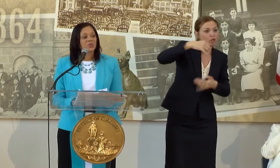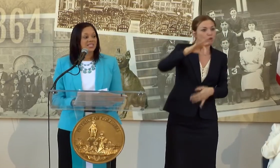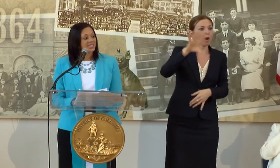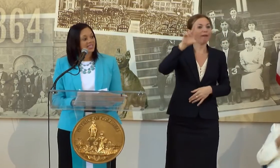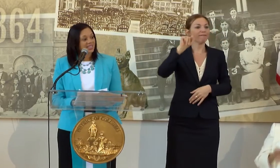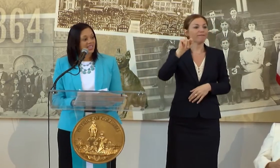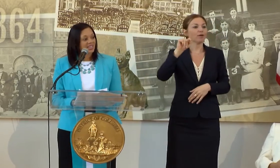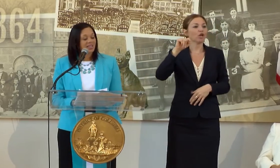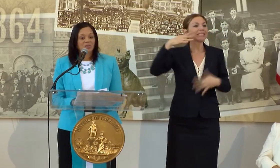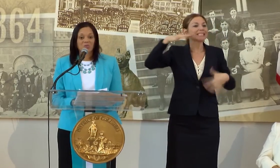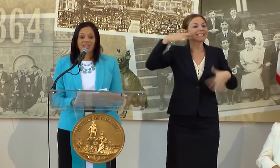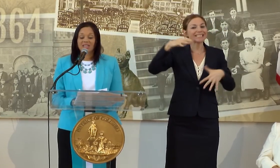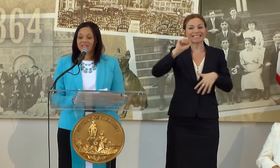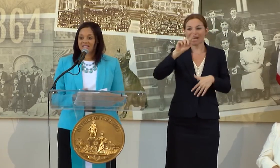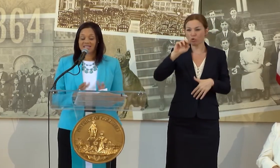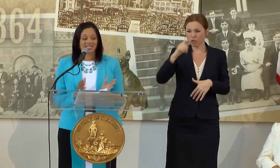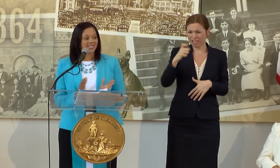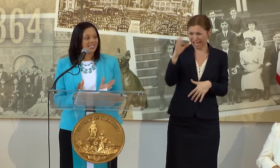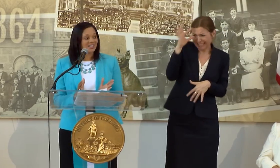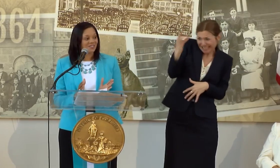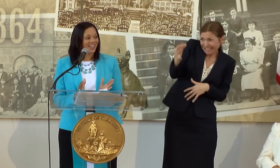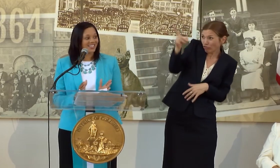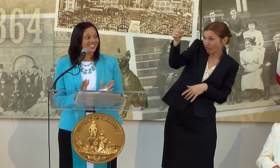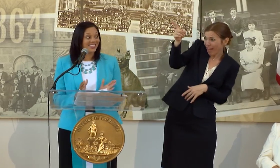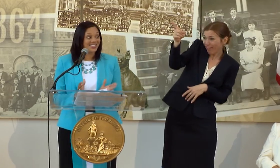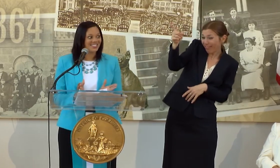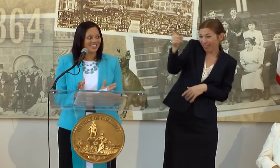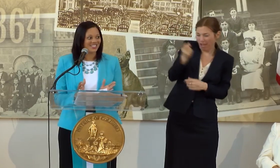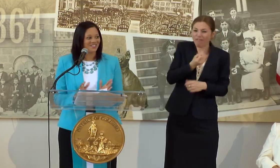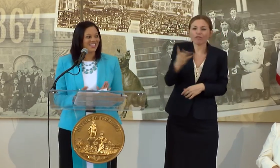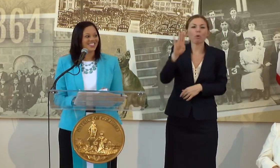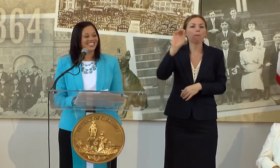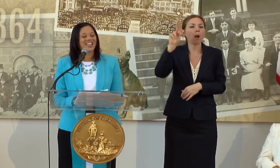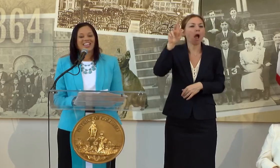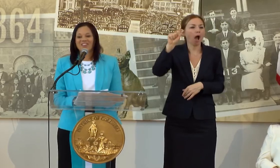WE RECENTLY REINVENT I ADVISED THE INCENTIVE FUND AND